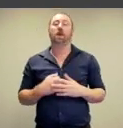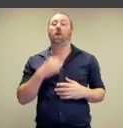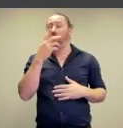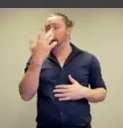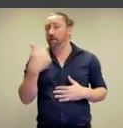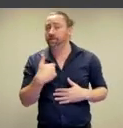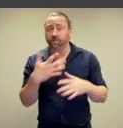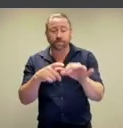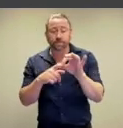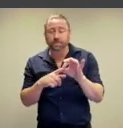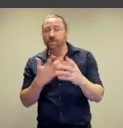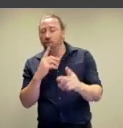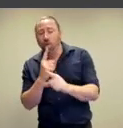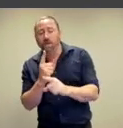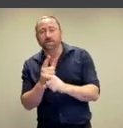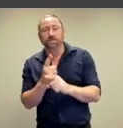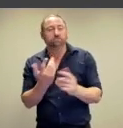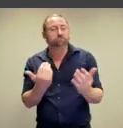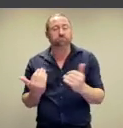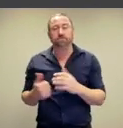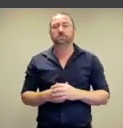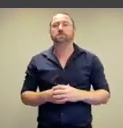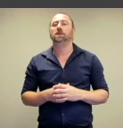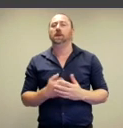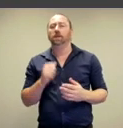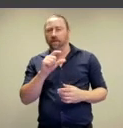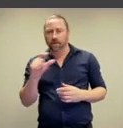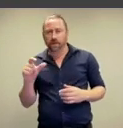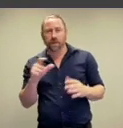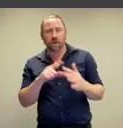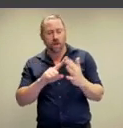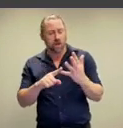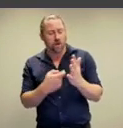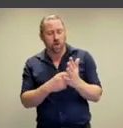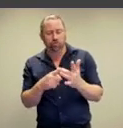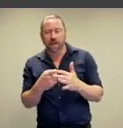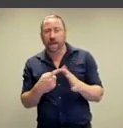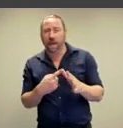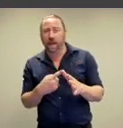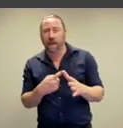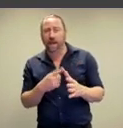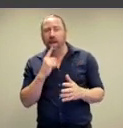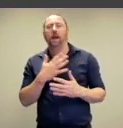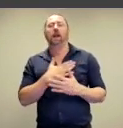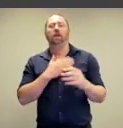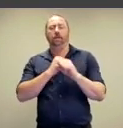to take some questions and